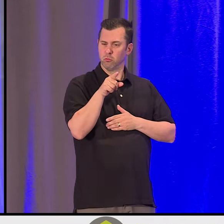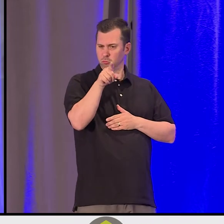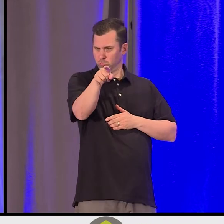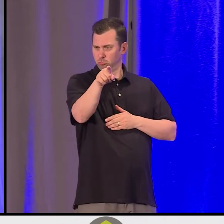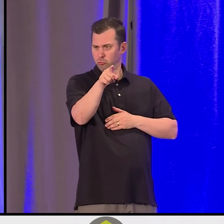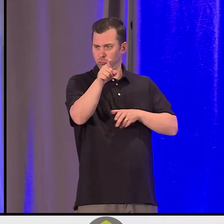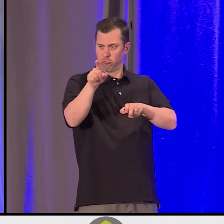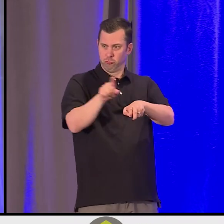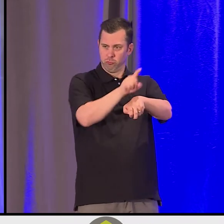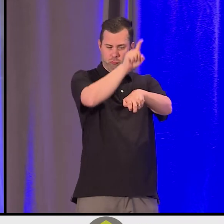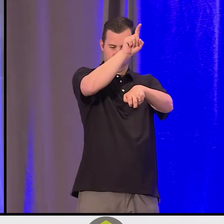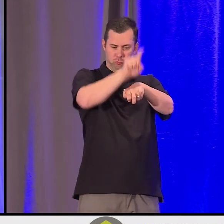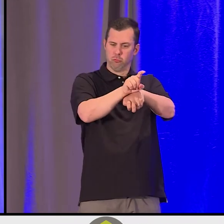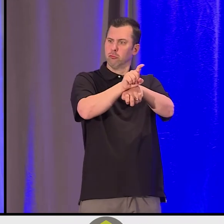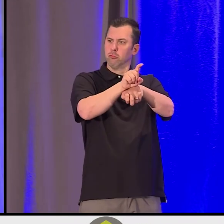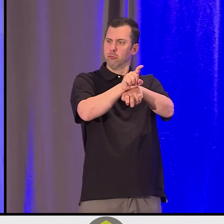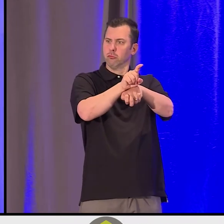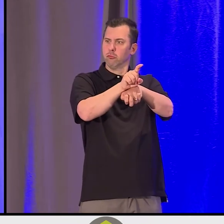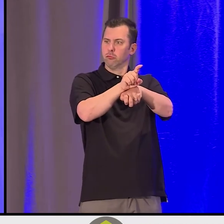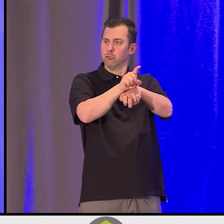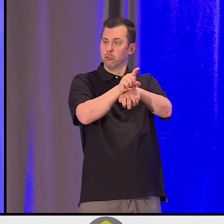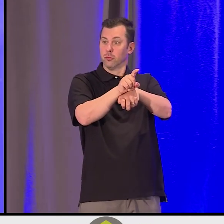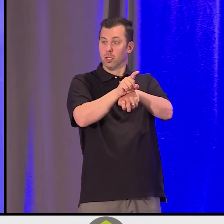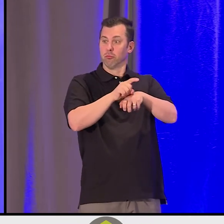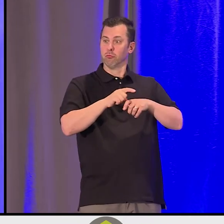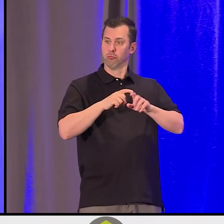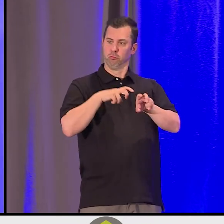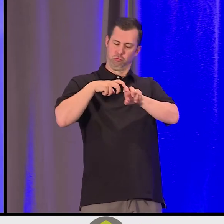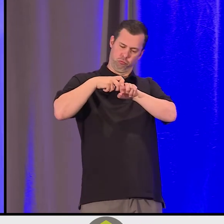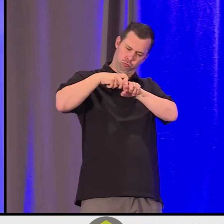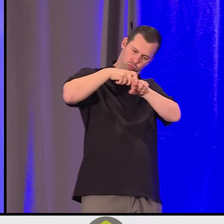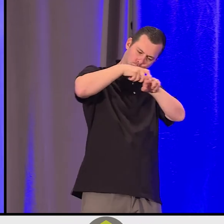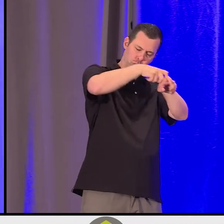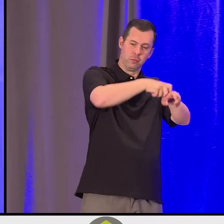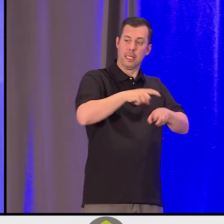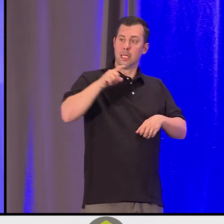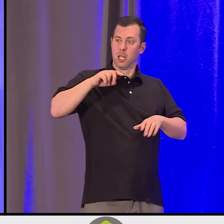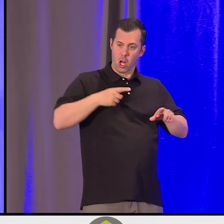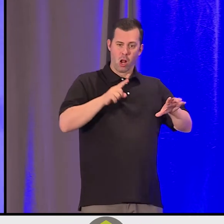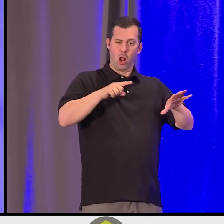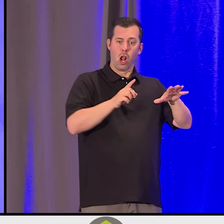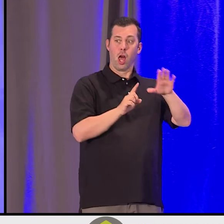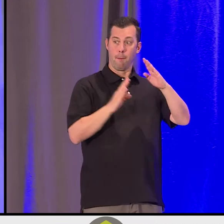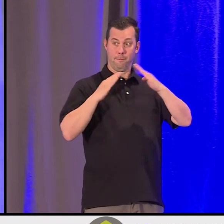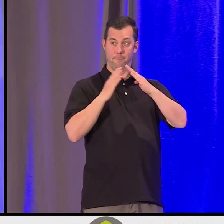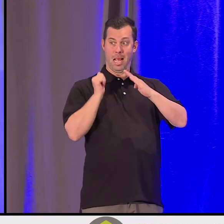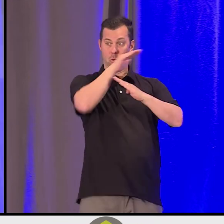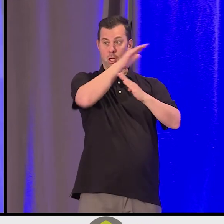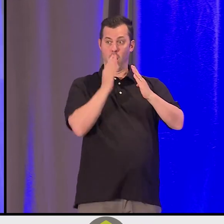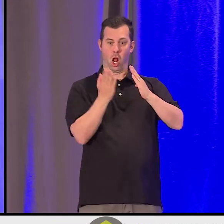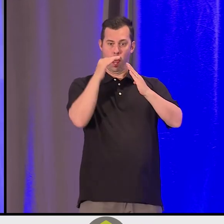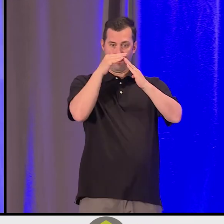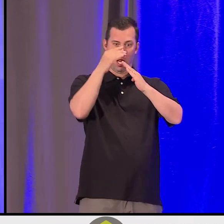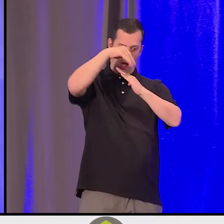and over three mountains they traveled. And when they were approaching the Bear Village, they took off their coat, fur coat,